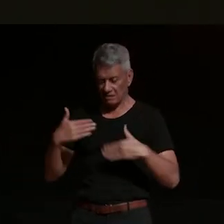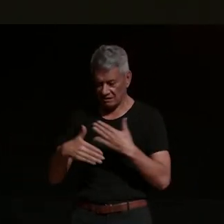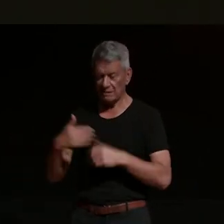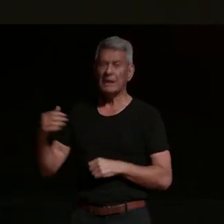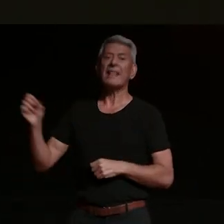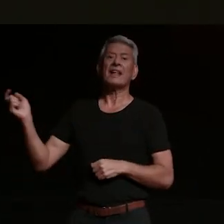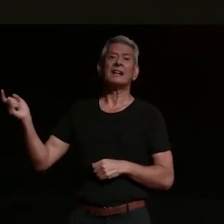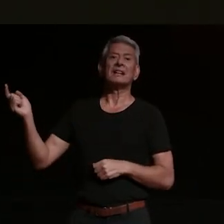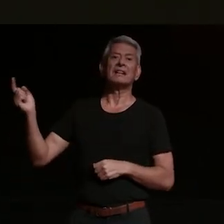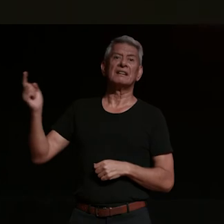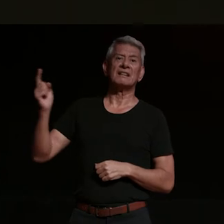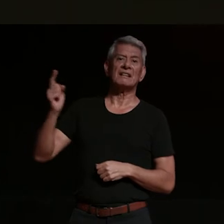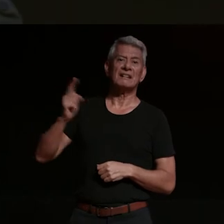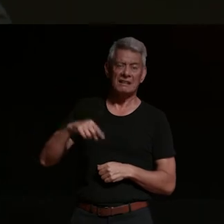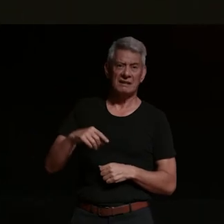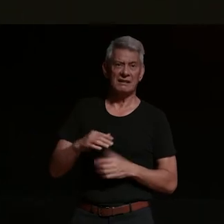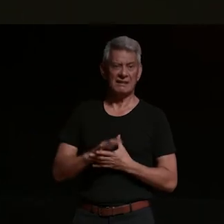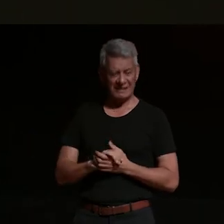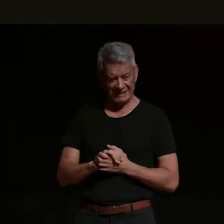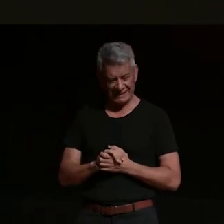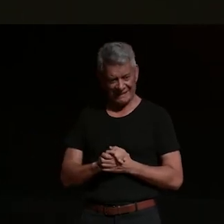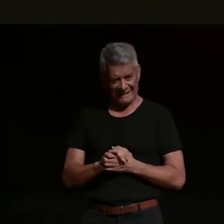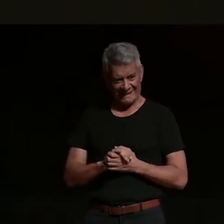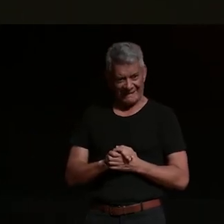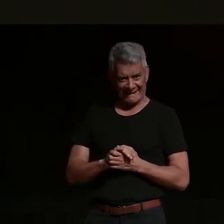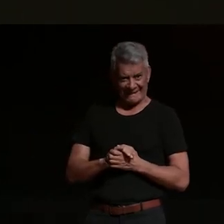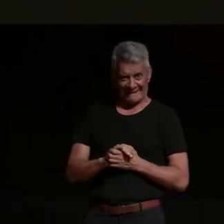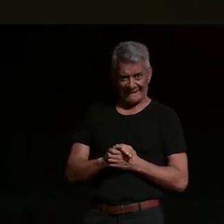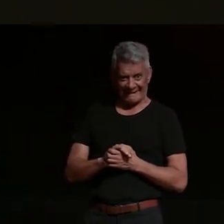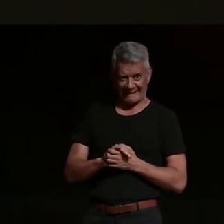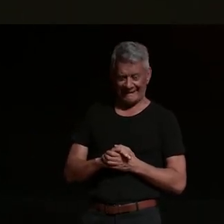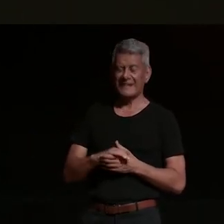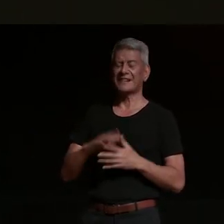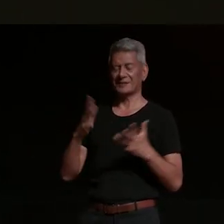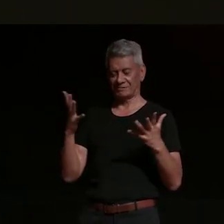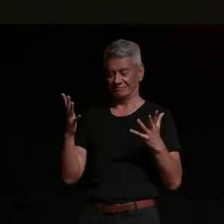peels straight off it's it's a good way to hold the finger together but i got back on and i ended